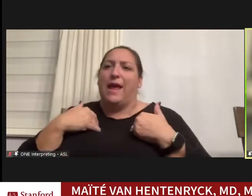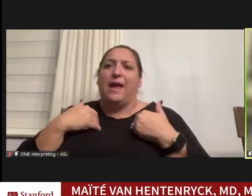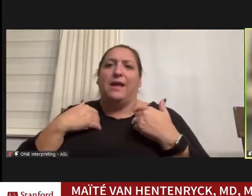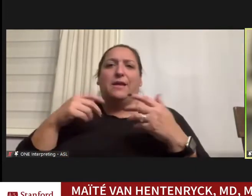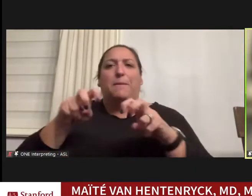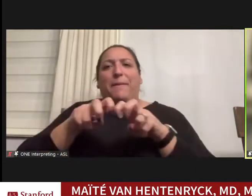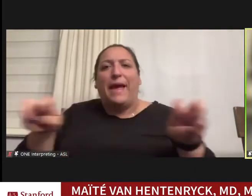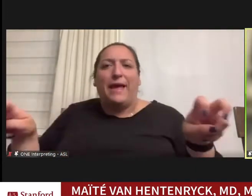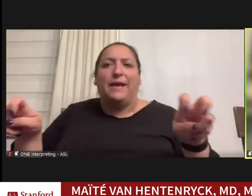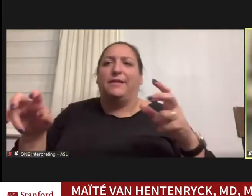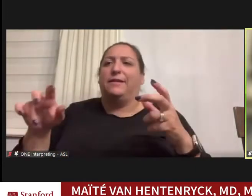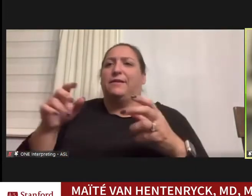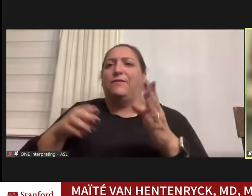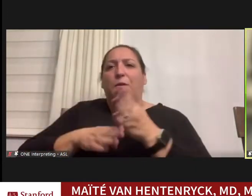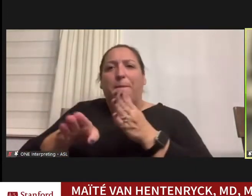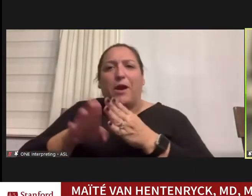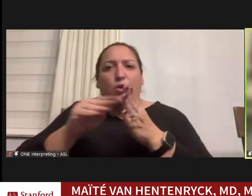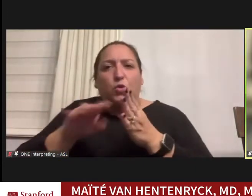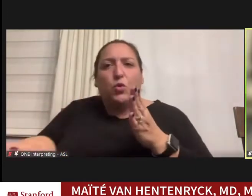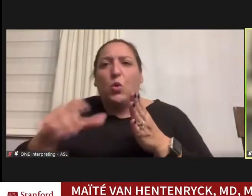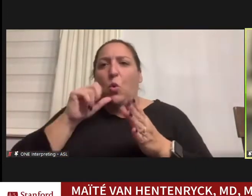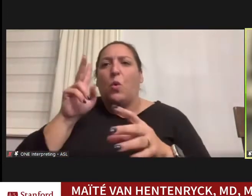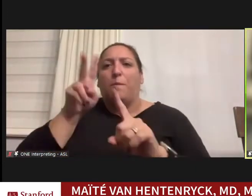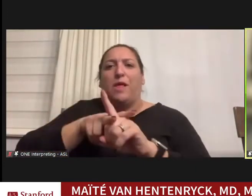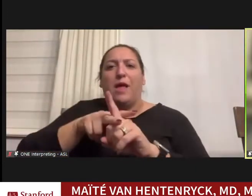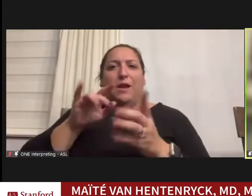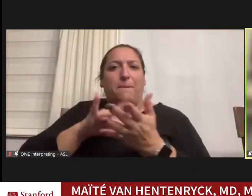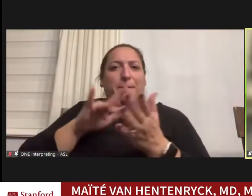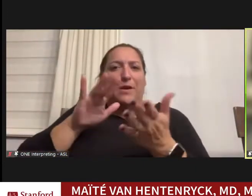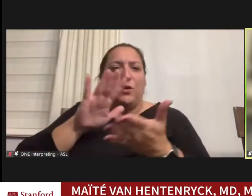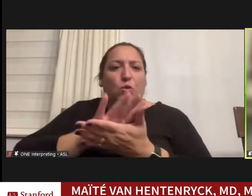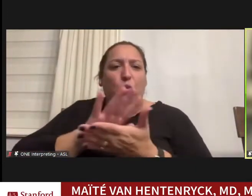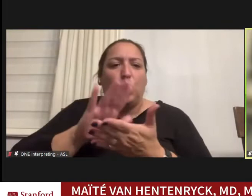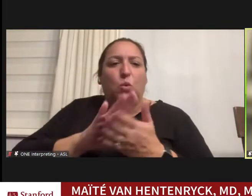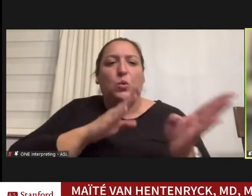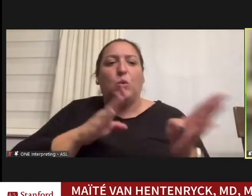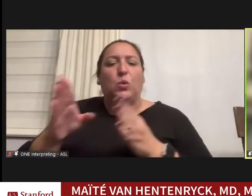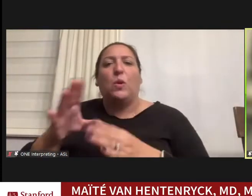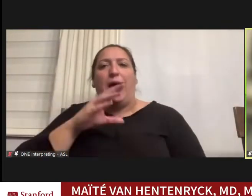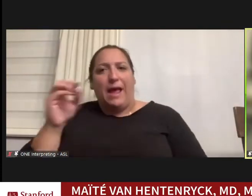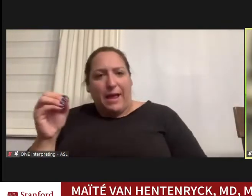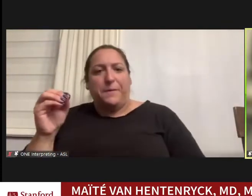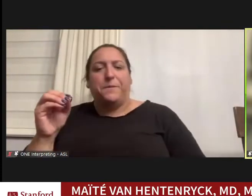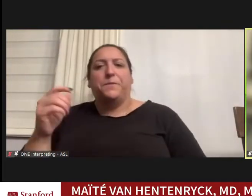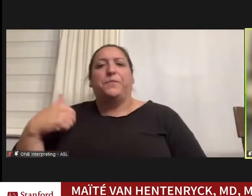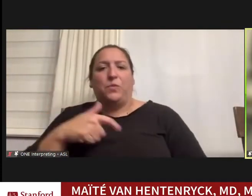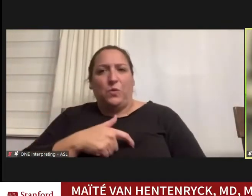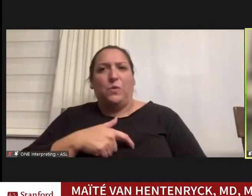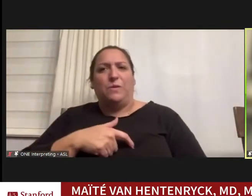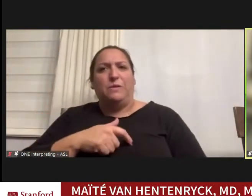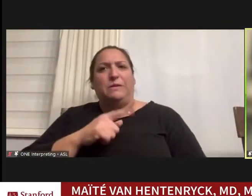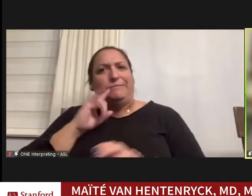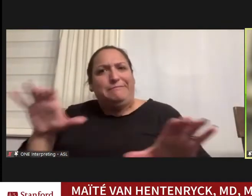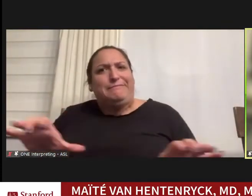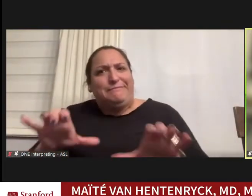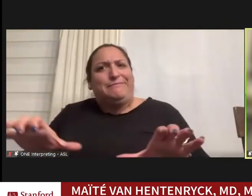minority students who were applying to med school and we did as much as we could for students were